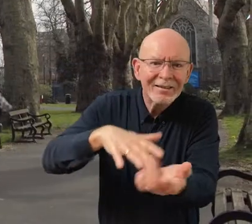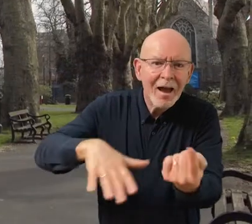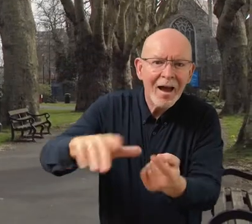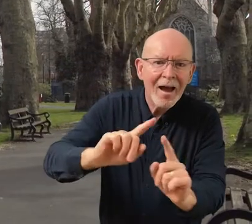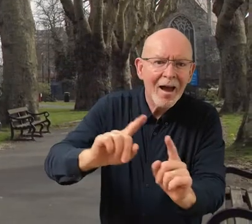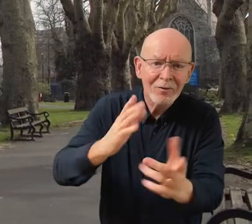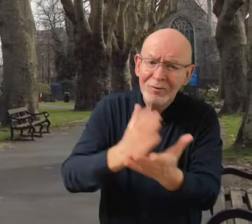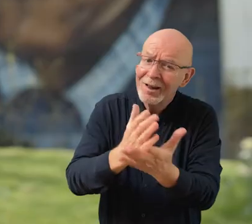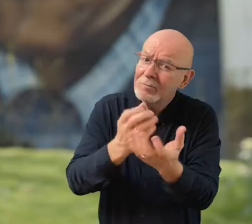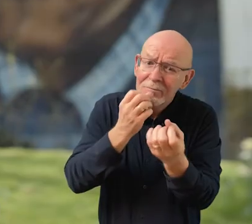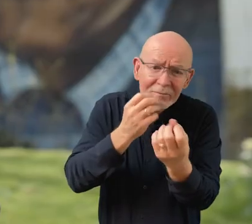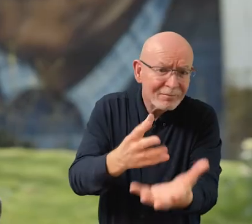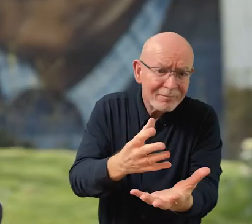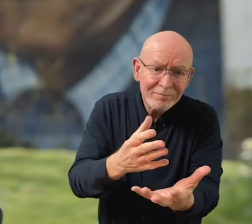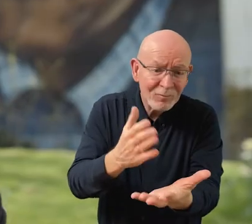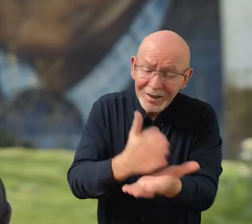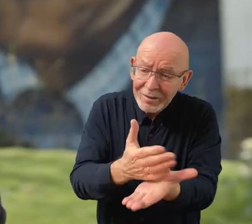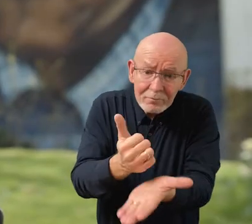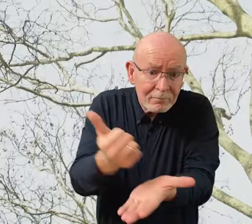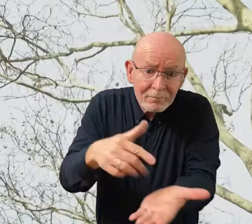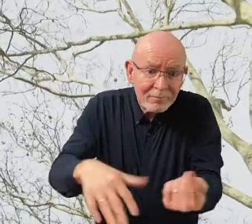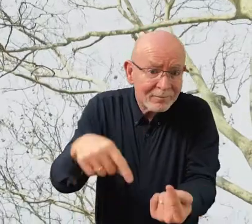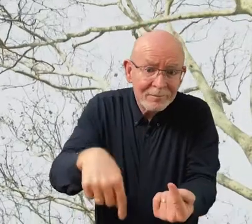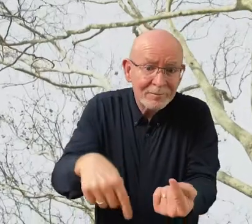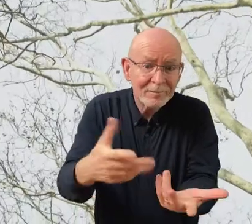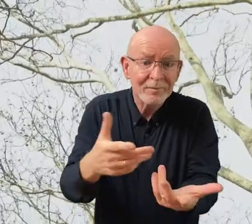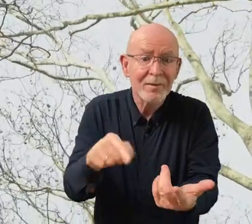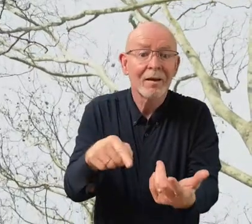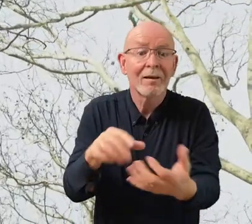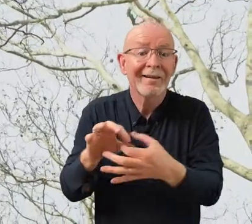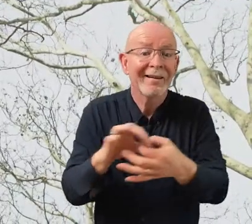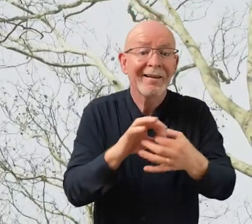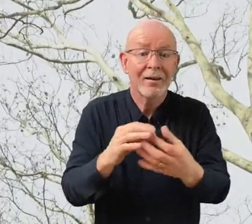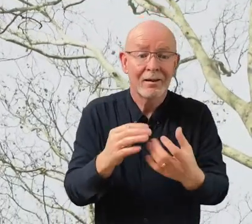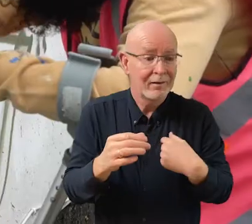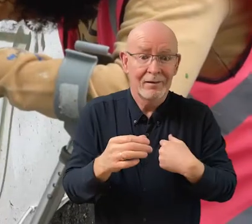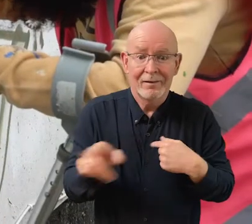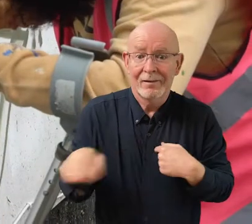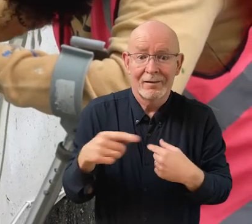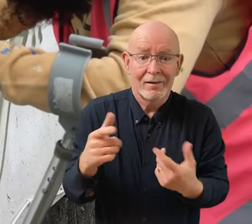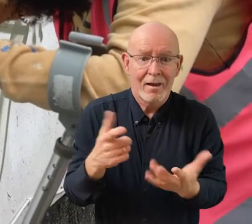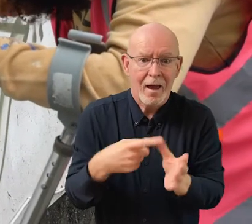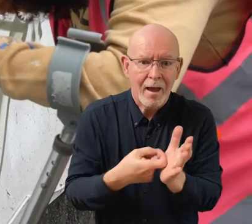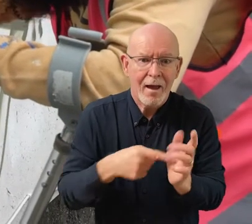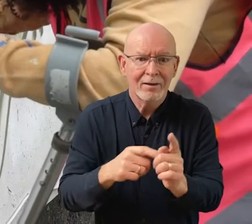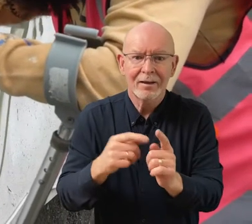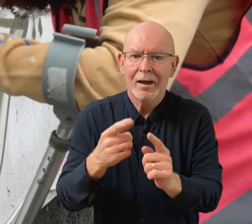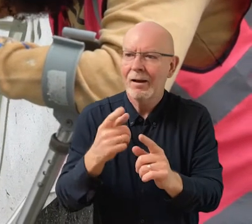And I say glory purposefully. It is a fantastic place. [Michele] The collaboration between boomsatsuma and Iconic Black Britons,